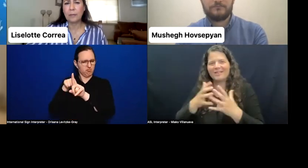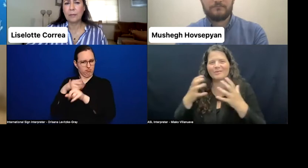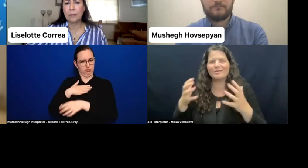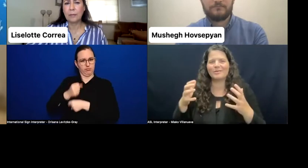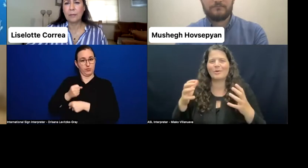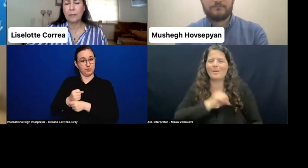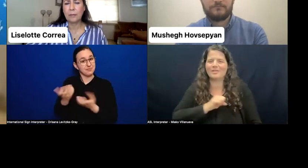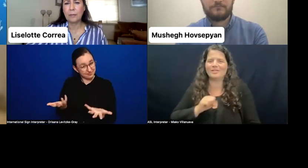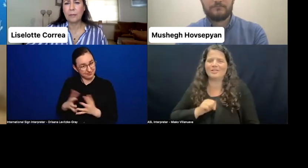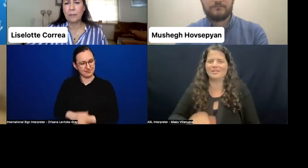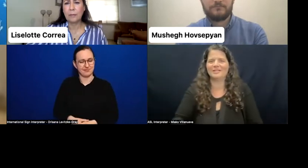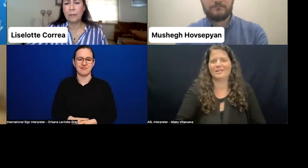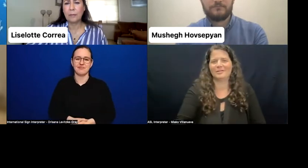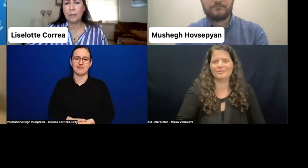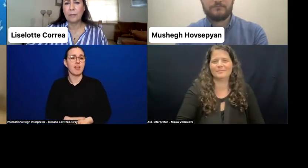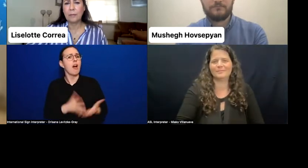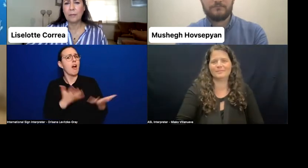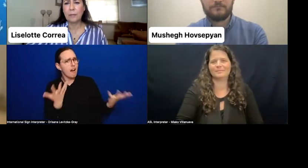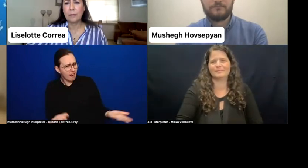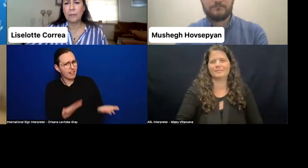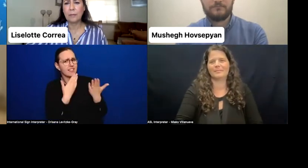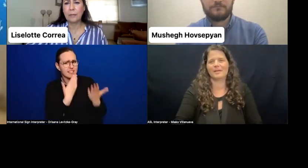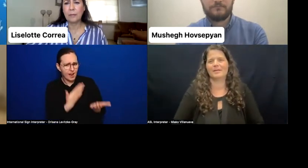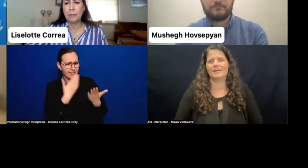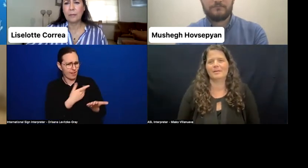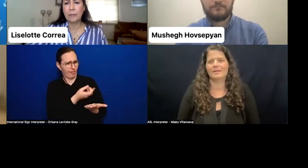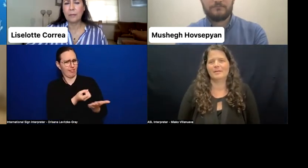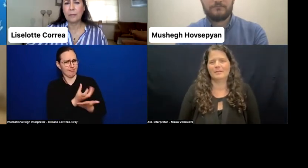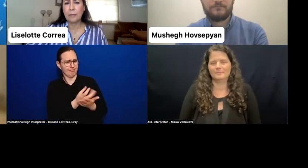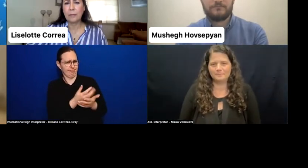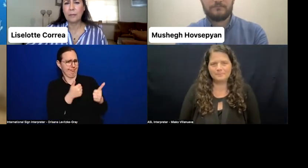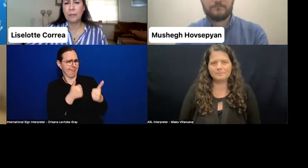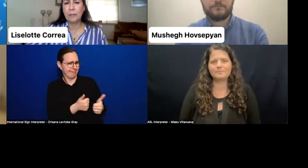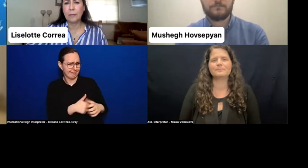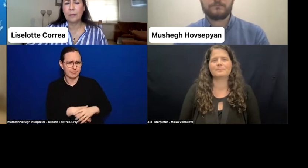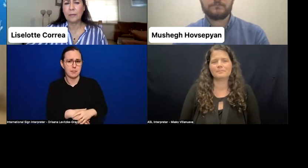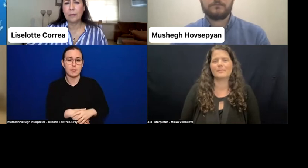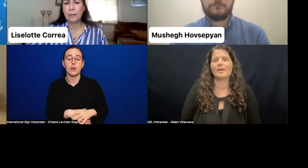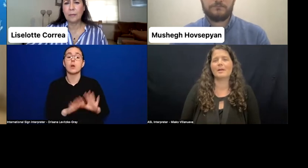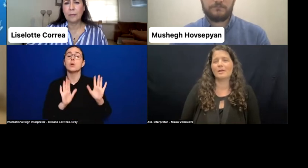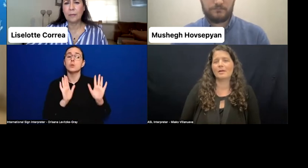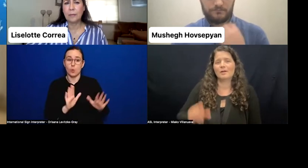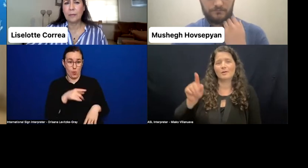So based on what you just said, right, we need more persons with disabilities like you